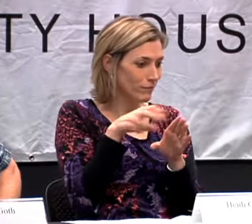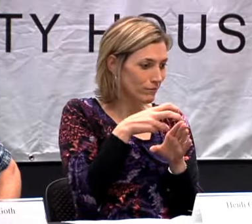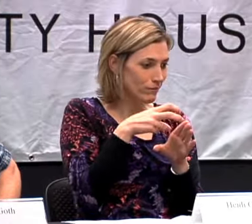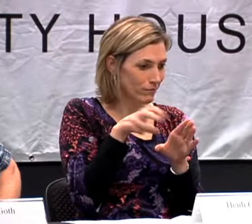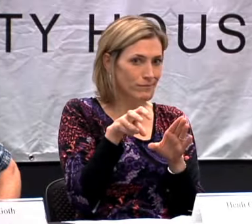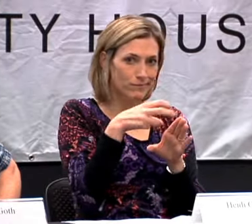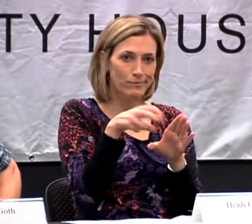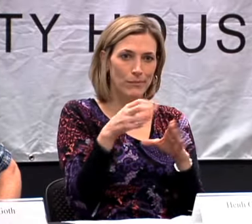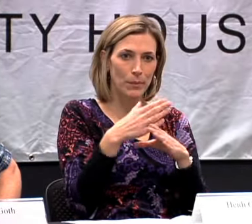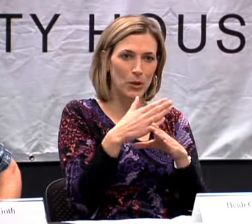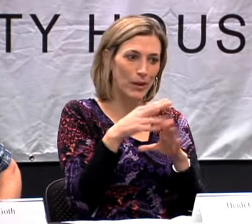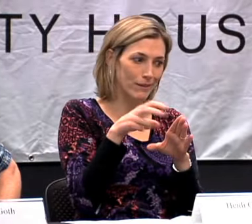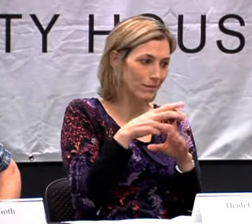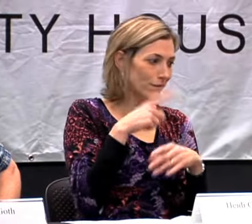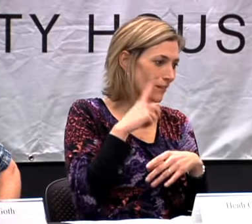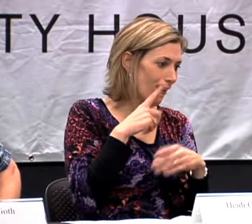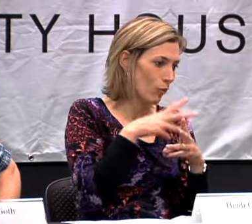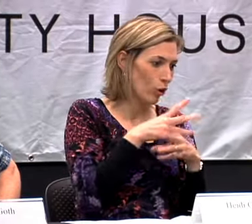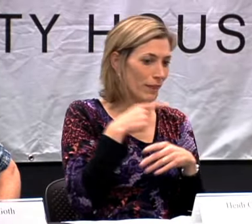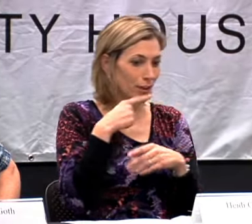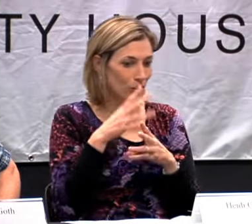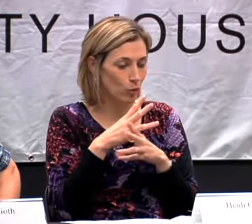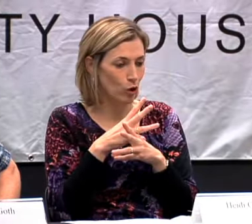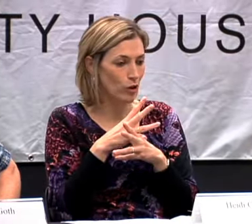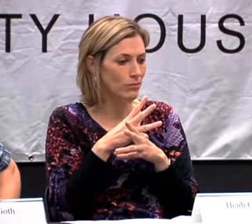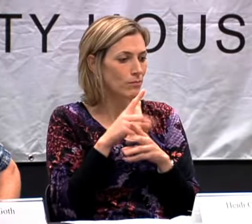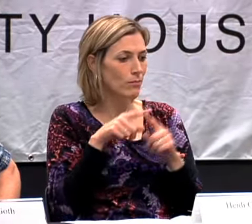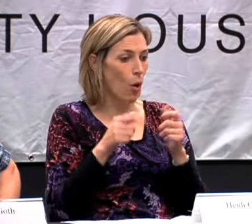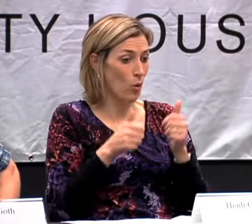BECAUSE I AM IN BOTH WORLDS. I CAN GO BETWEEN THE DEAF WORLD AND